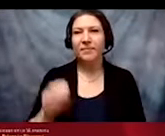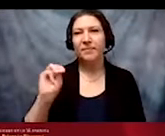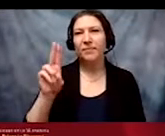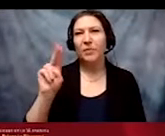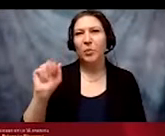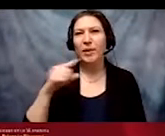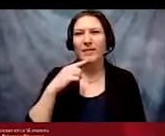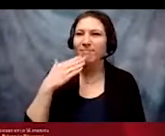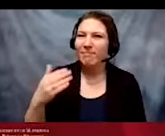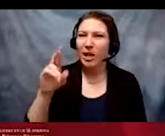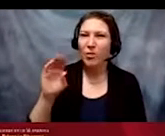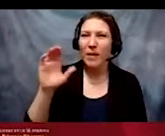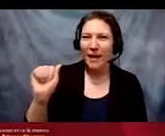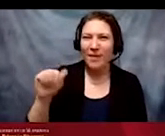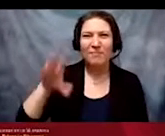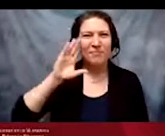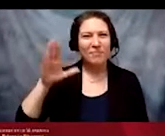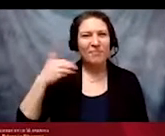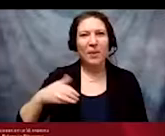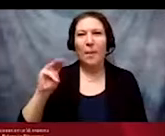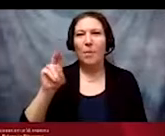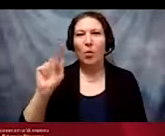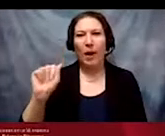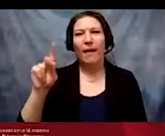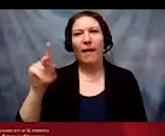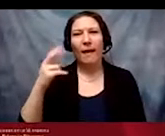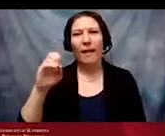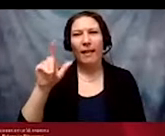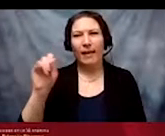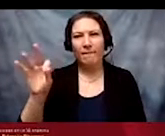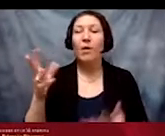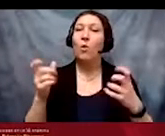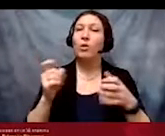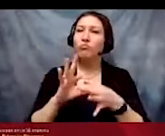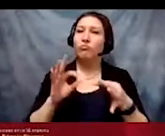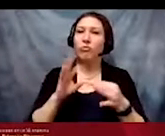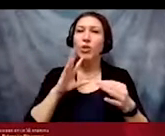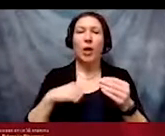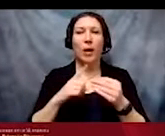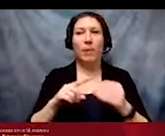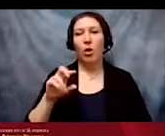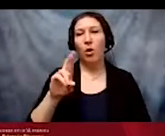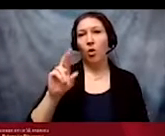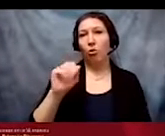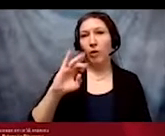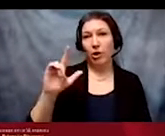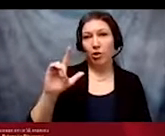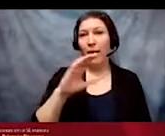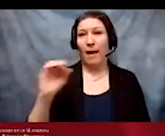Muna Khalif speaking here. Now let's talk about racial and disability equity detours.